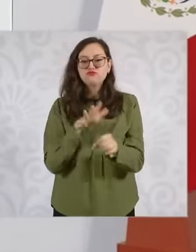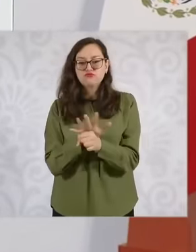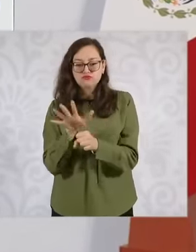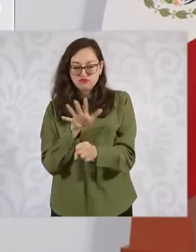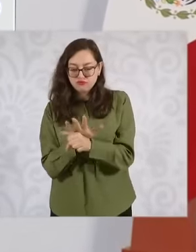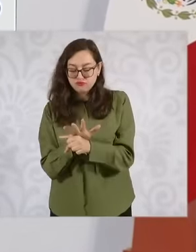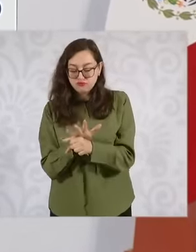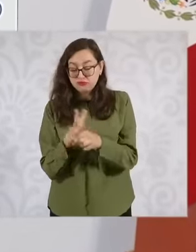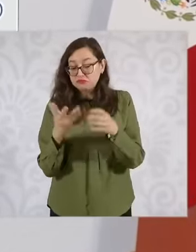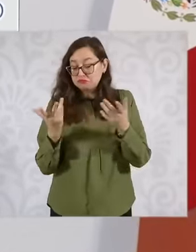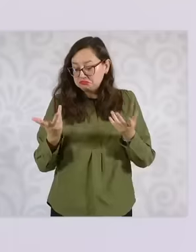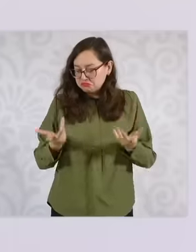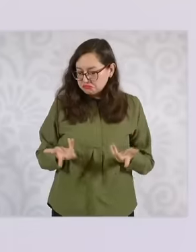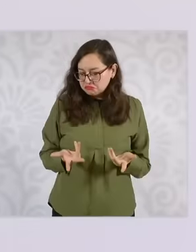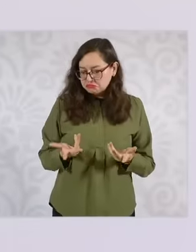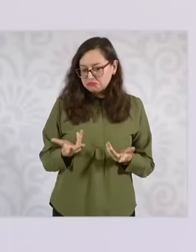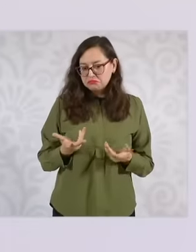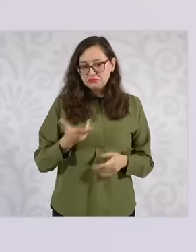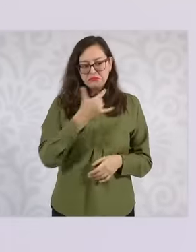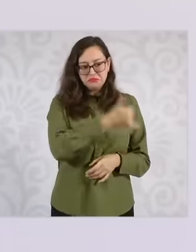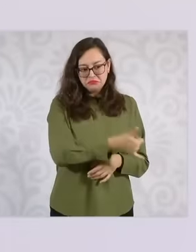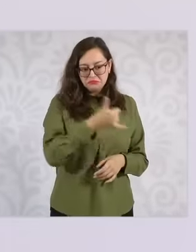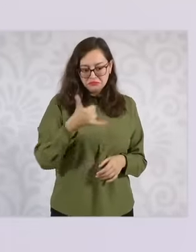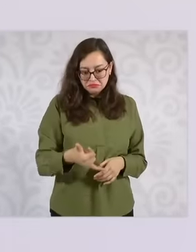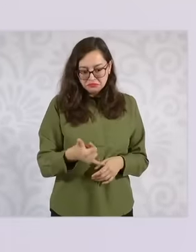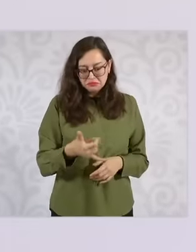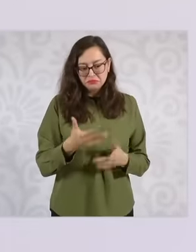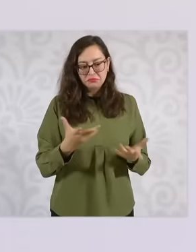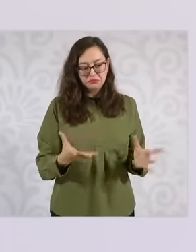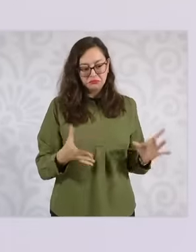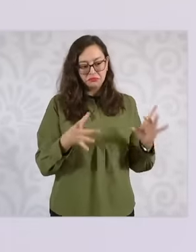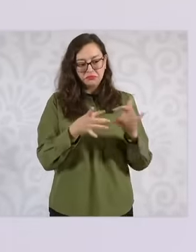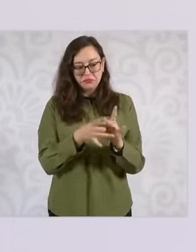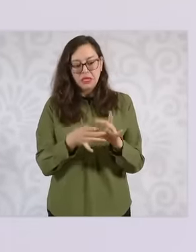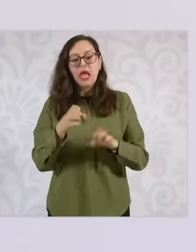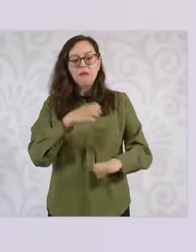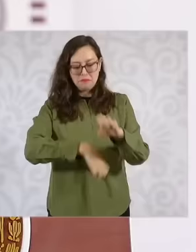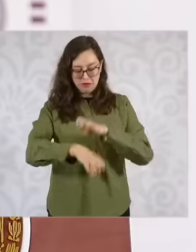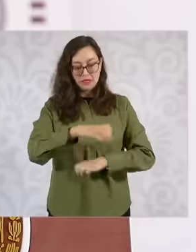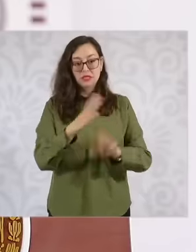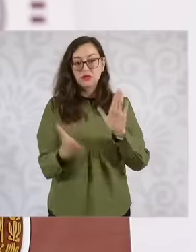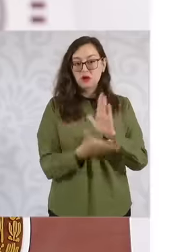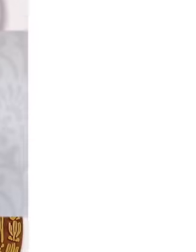that is, forming the construction company linked to Infonavit and having it build the entire